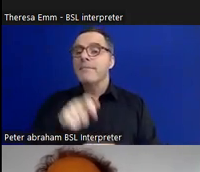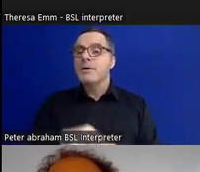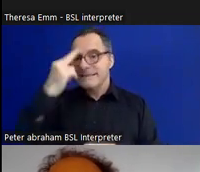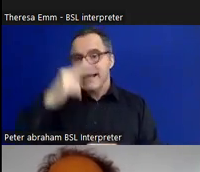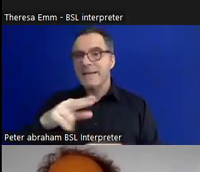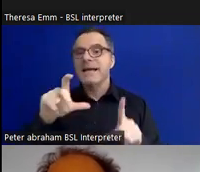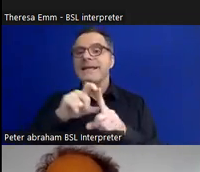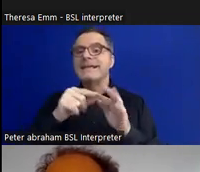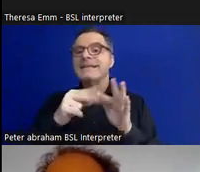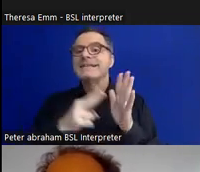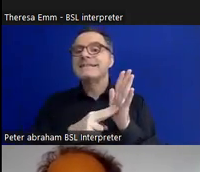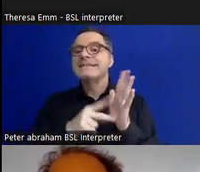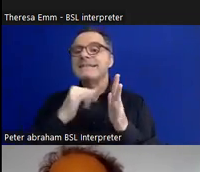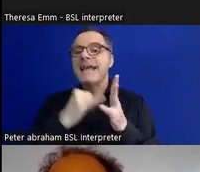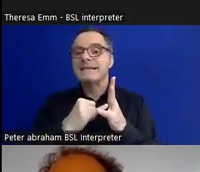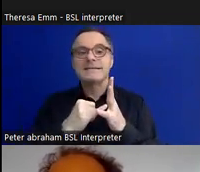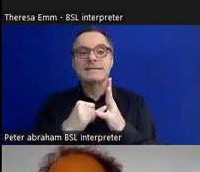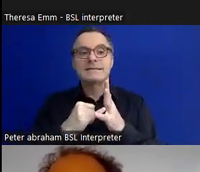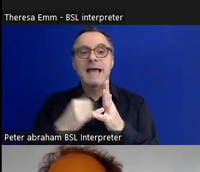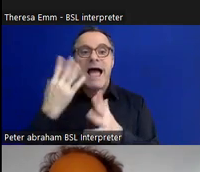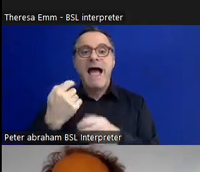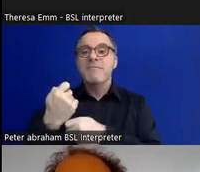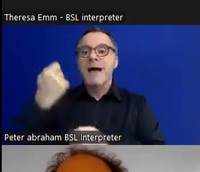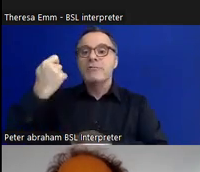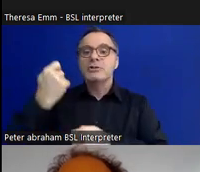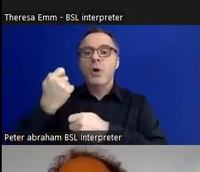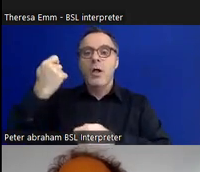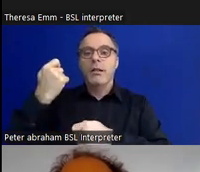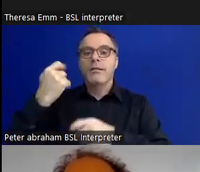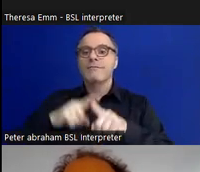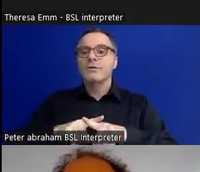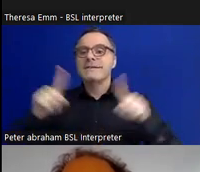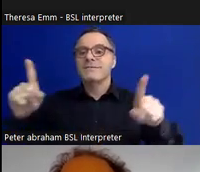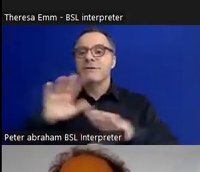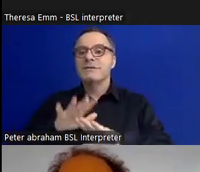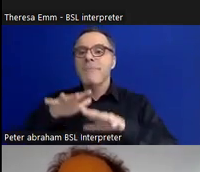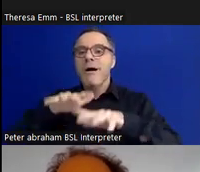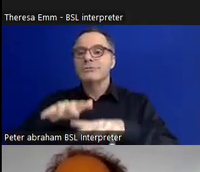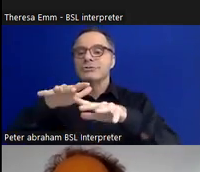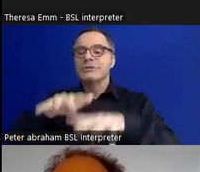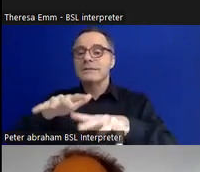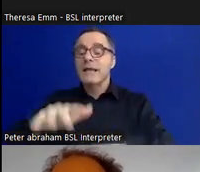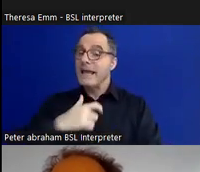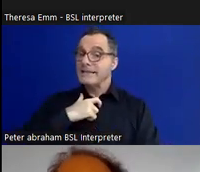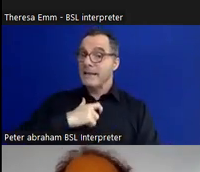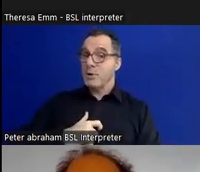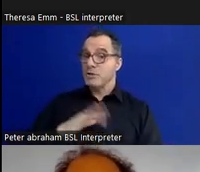takes when they go on different protest marches. It's a really personal object that we wanted